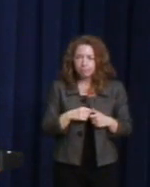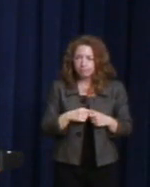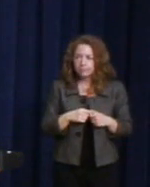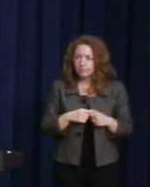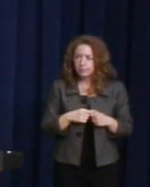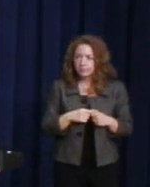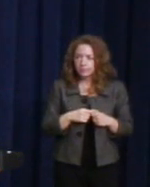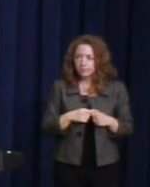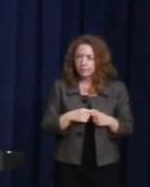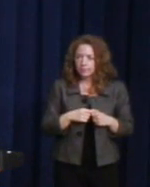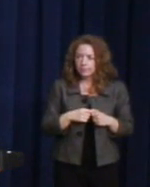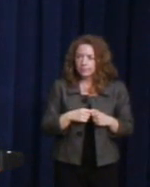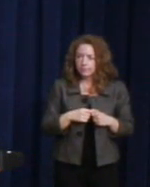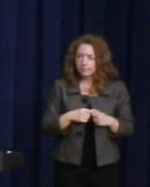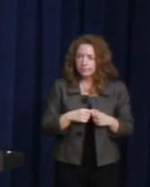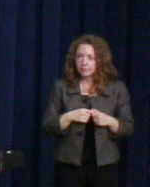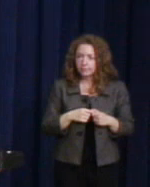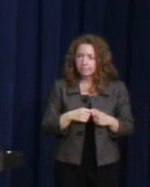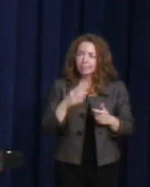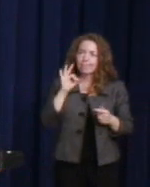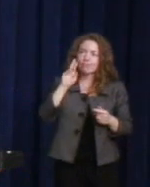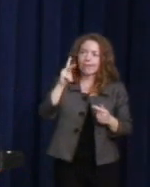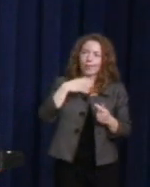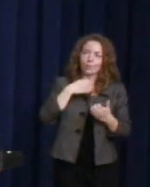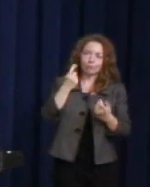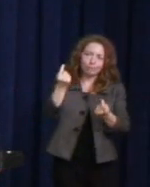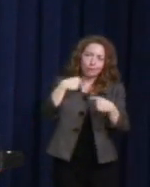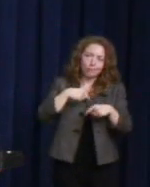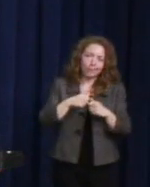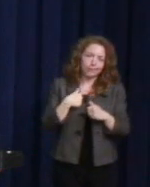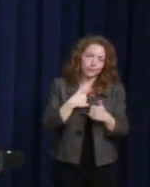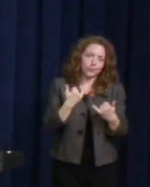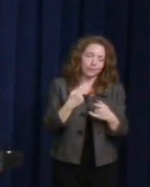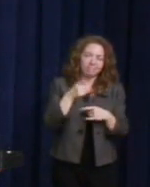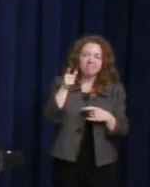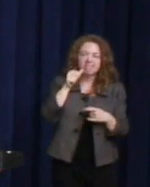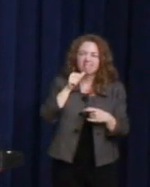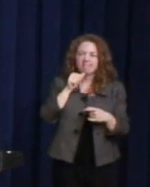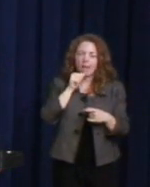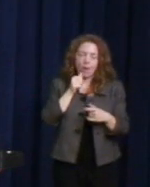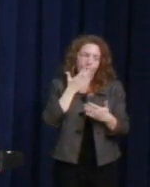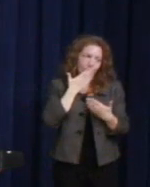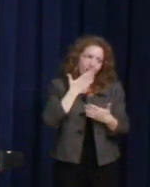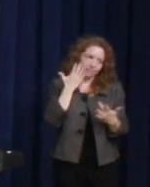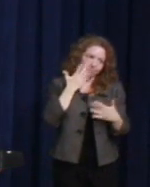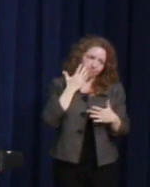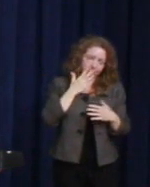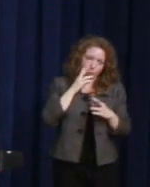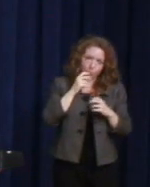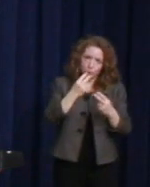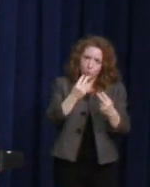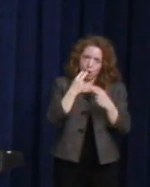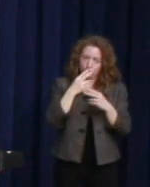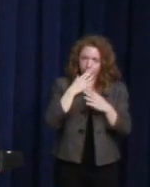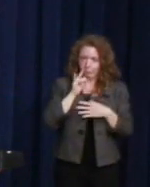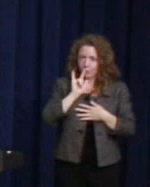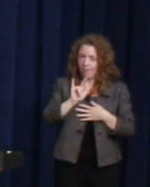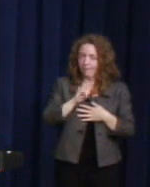I wish you could be with us here today, Frank. He is not very well. But I hope that you're watching. And I love you, Frank.